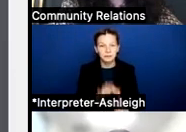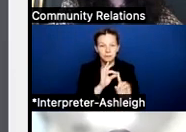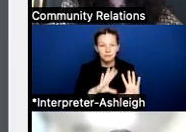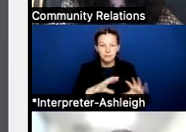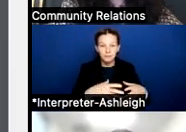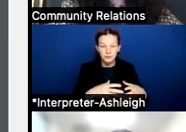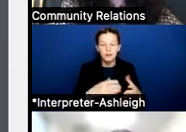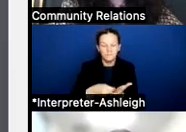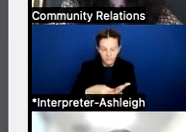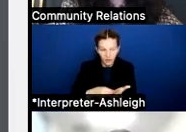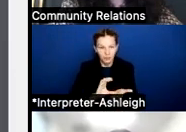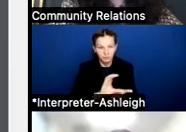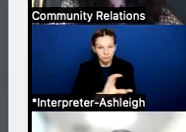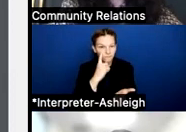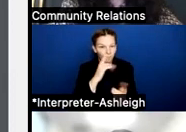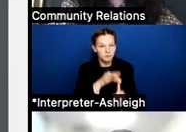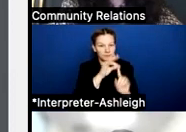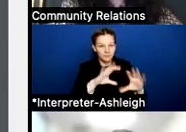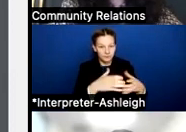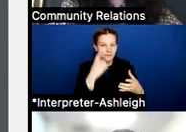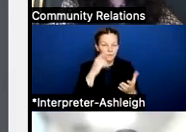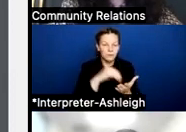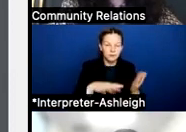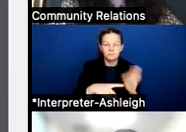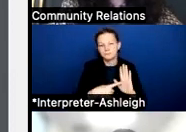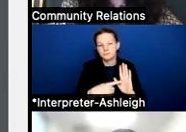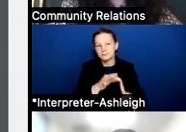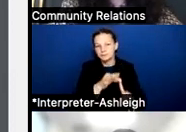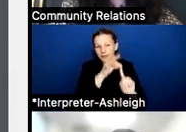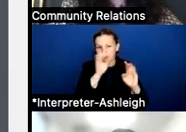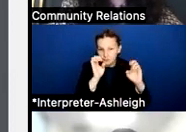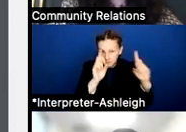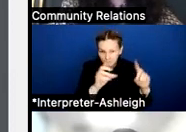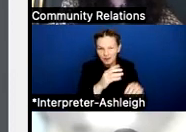for special population for our children, for us like special ed and a few others. And I'll get to that in a moment.